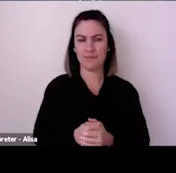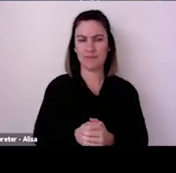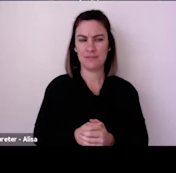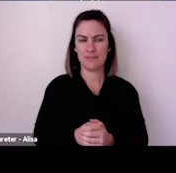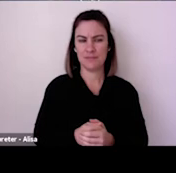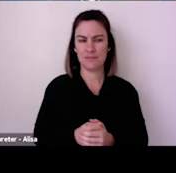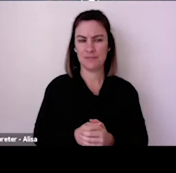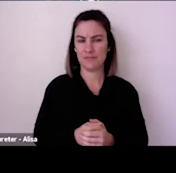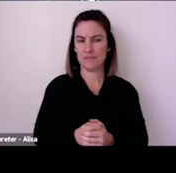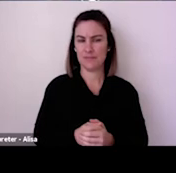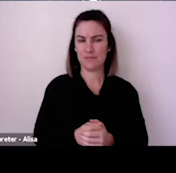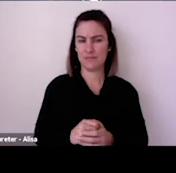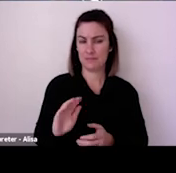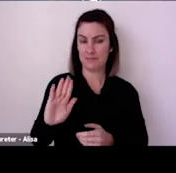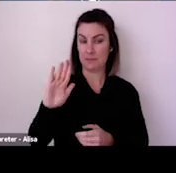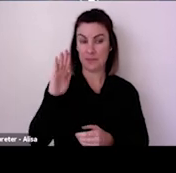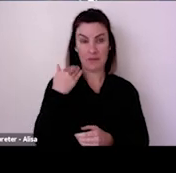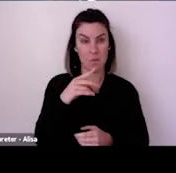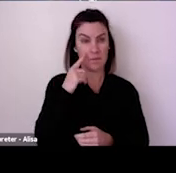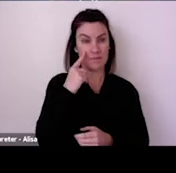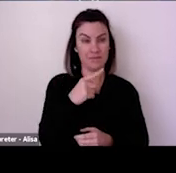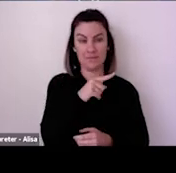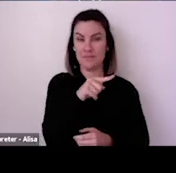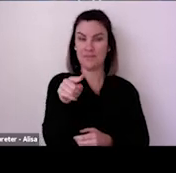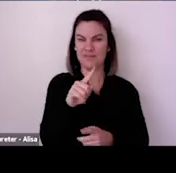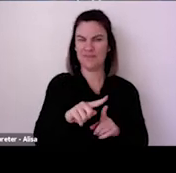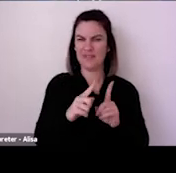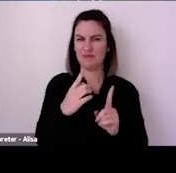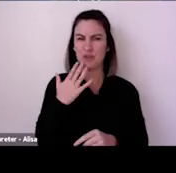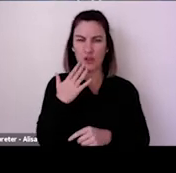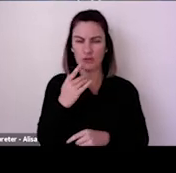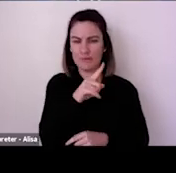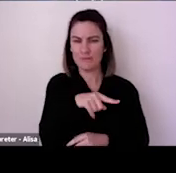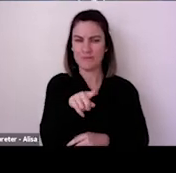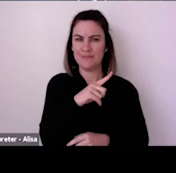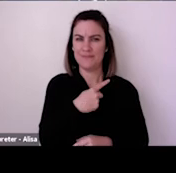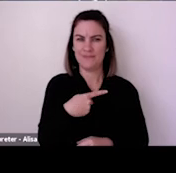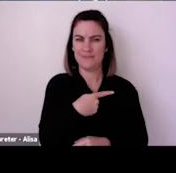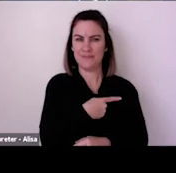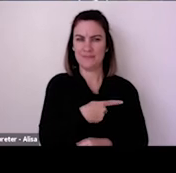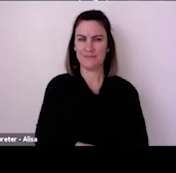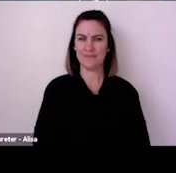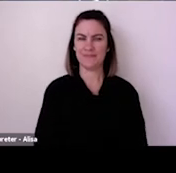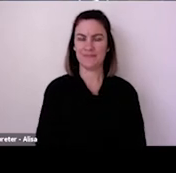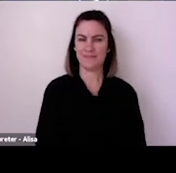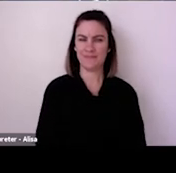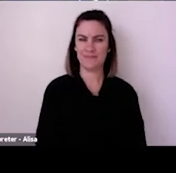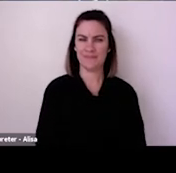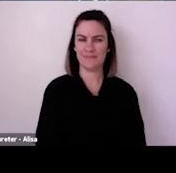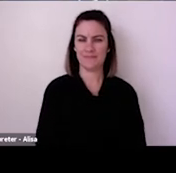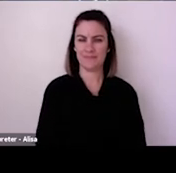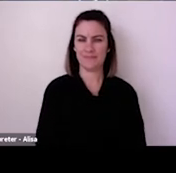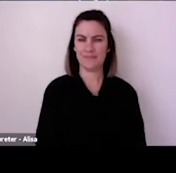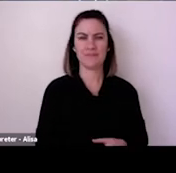sector recovery and what is the role of your team, the kind of research team at the Australia